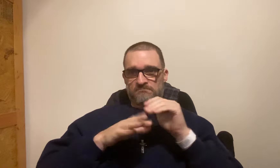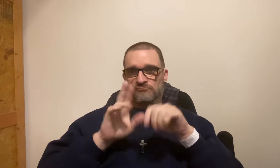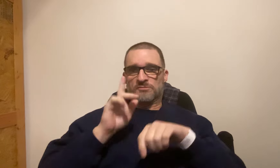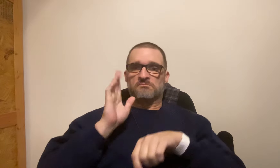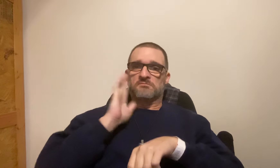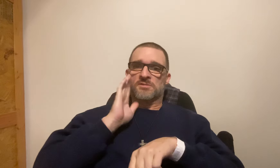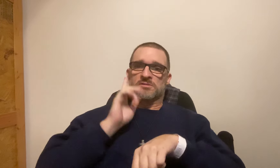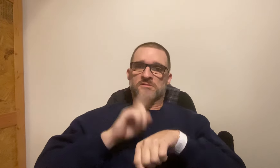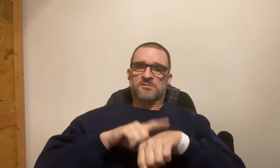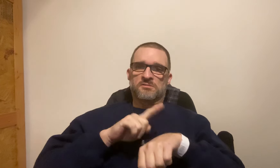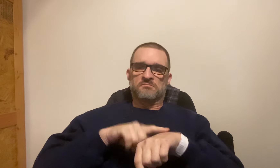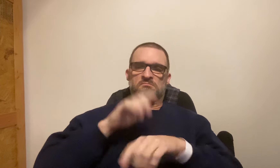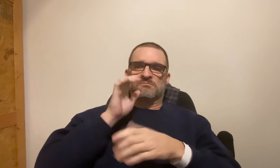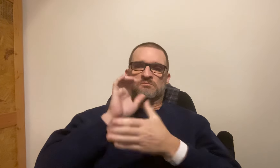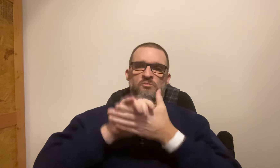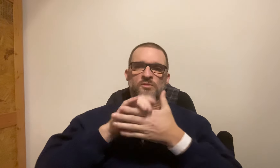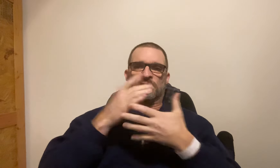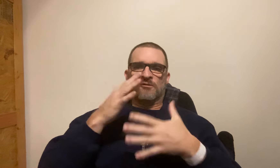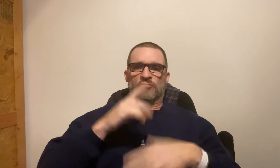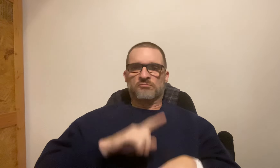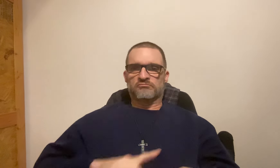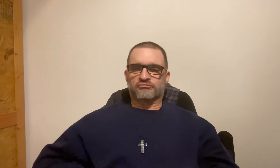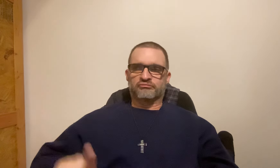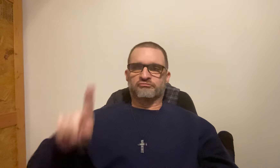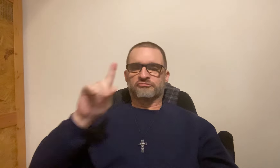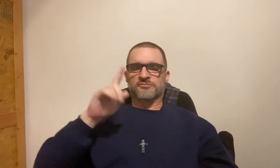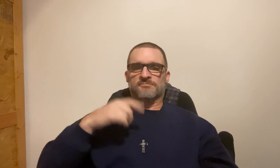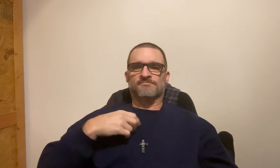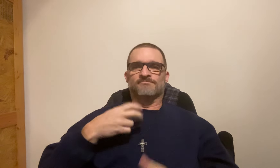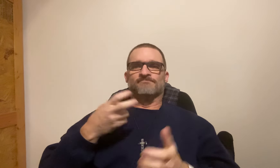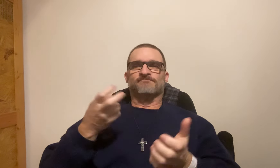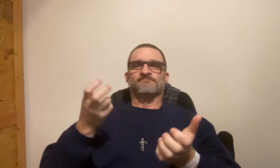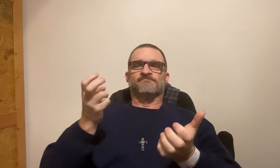Then it bed time, my wife had gone up to bed already.